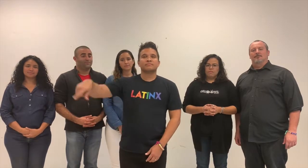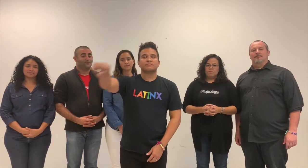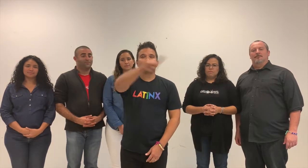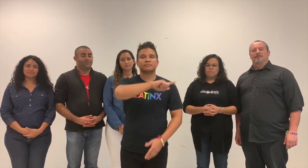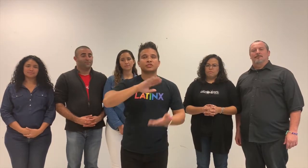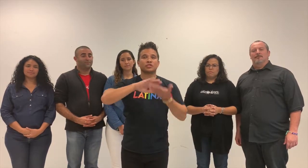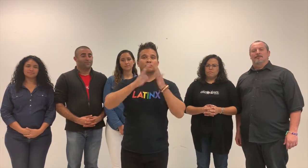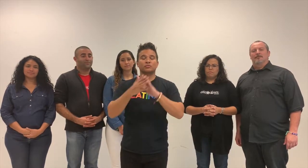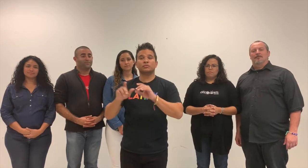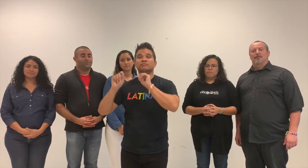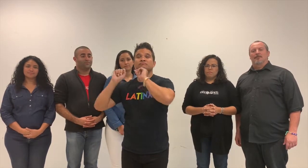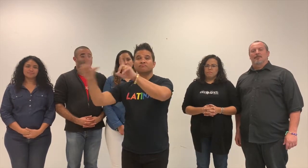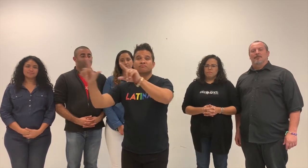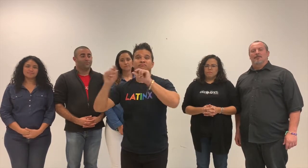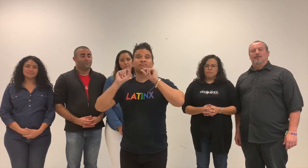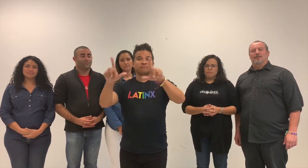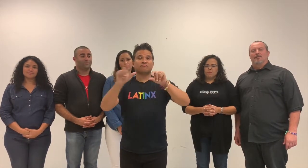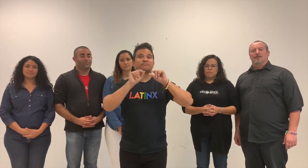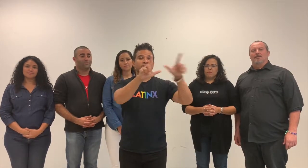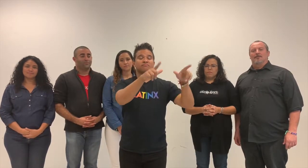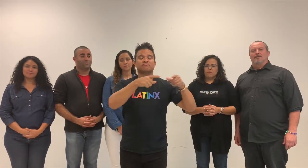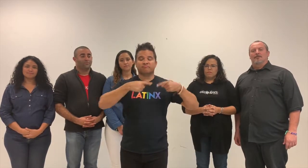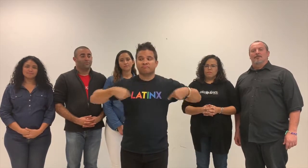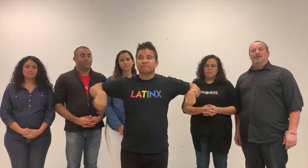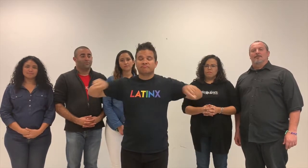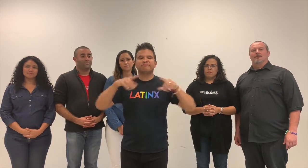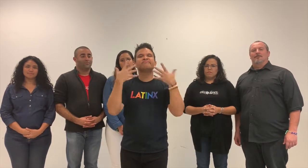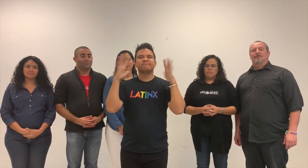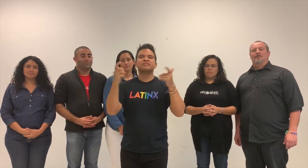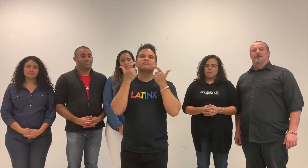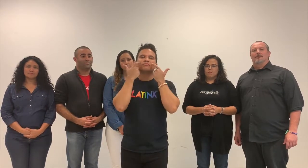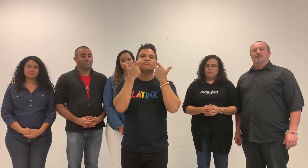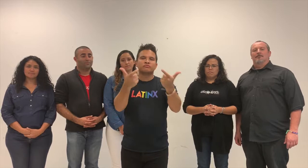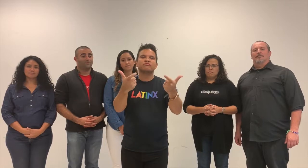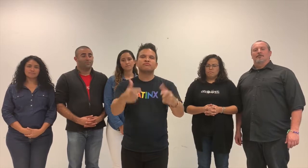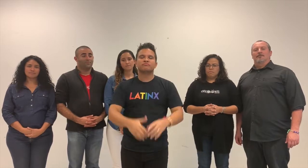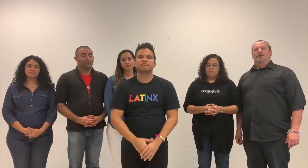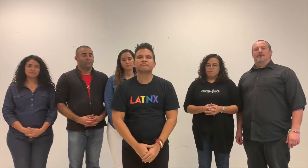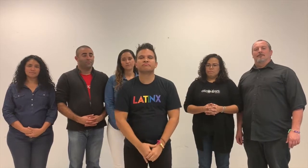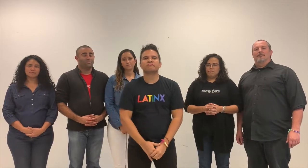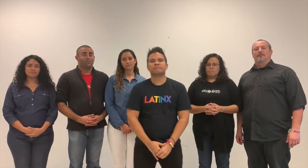We received the messages shared by our community members.